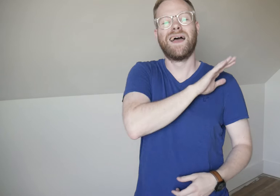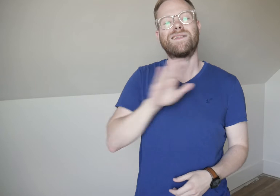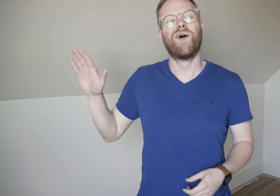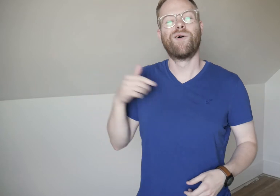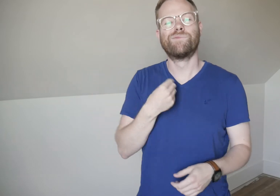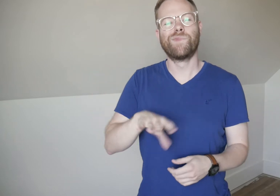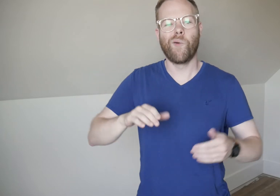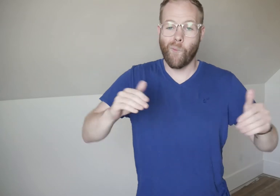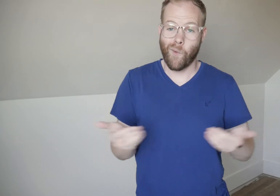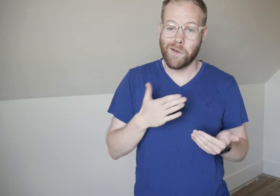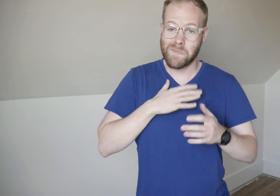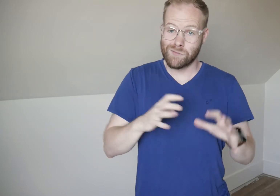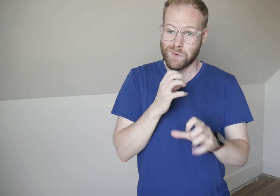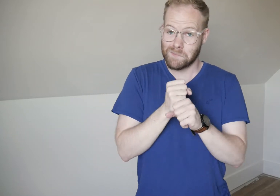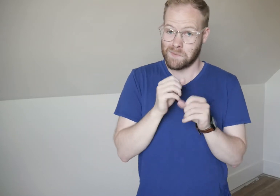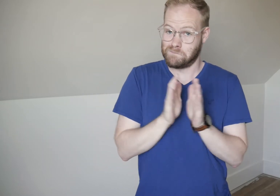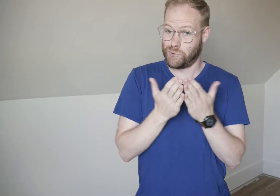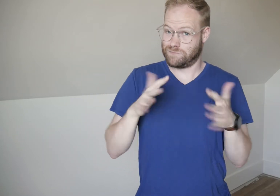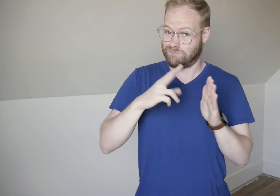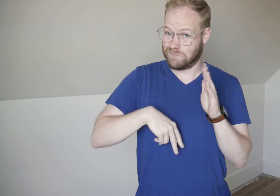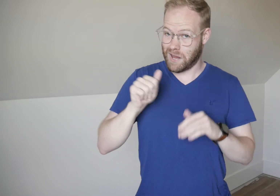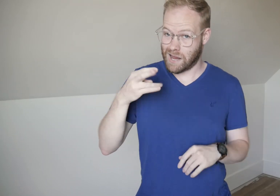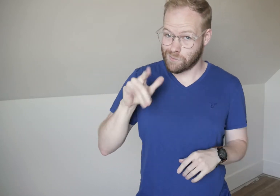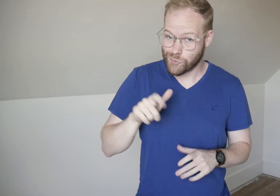Hello, I’m Rogan and welcome to my wrap up of the books I read in April!